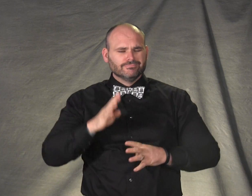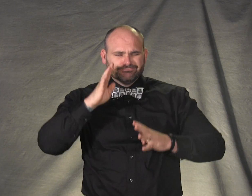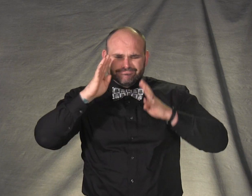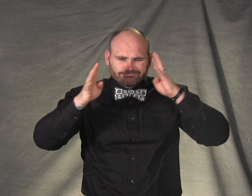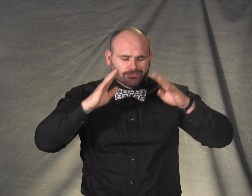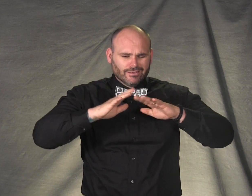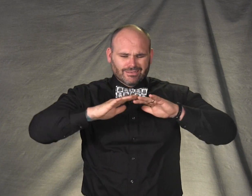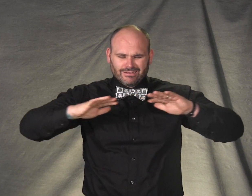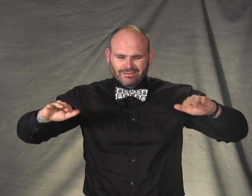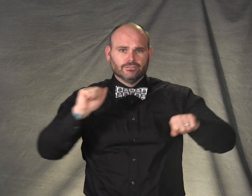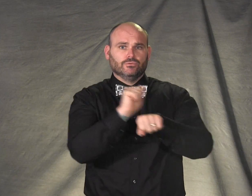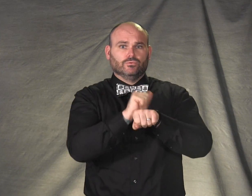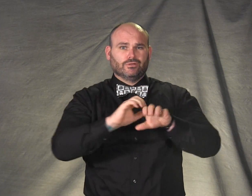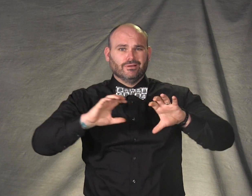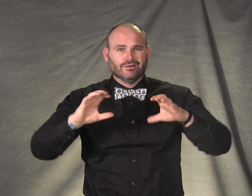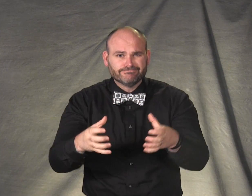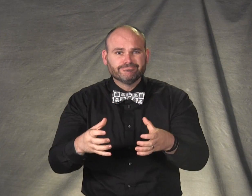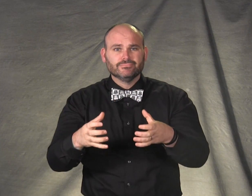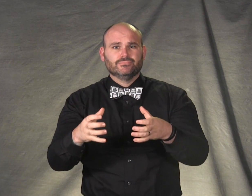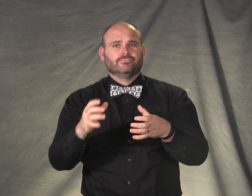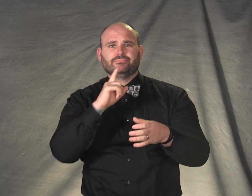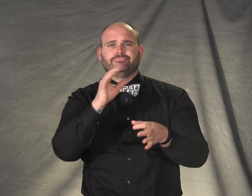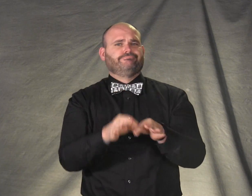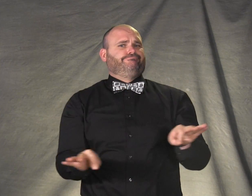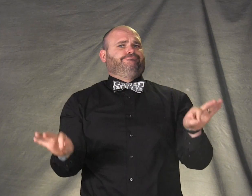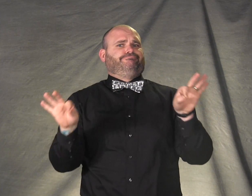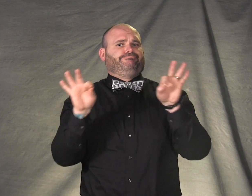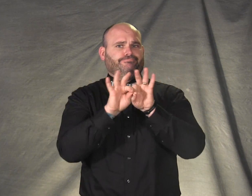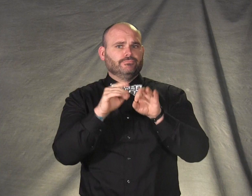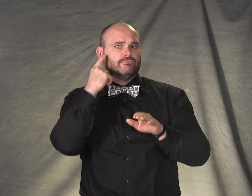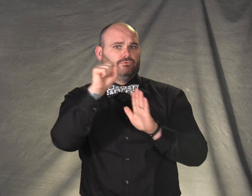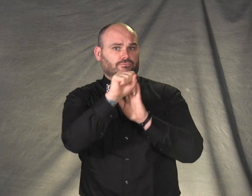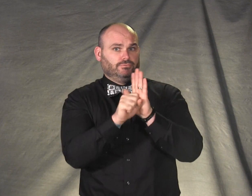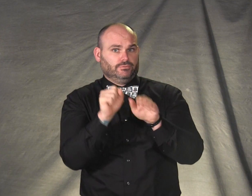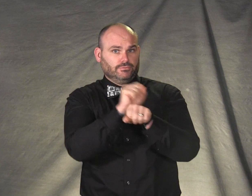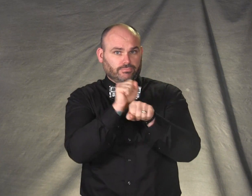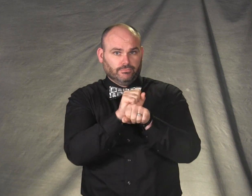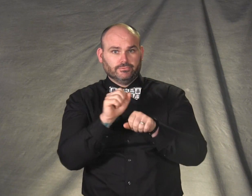Creating a diverse and inclusive work environment for state employees